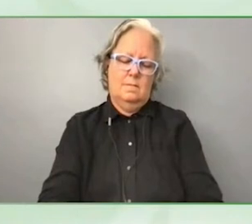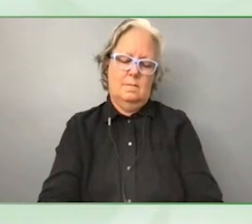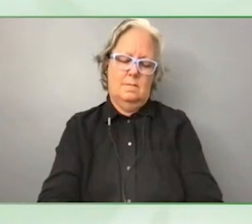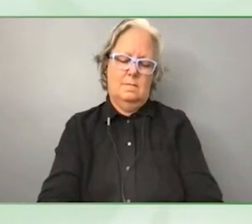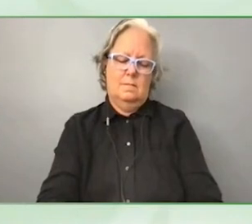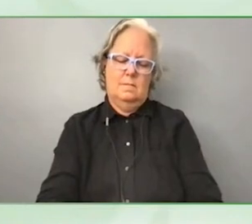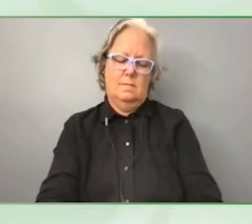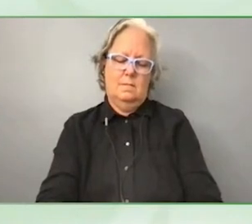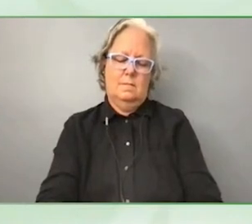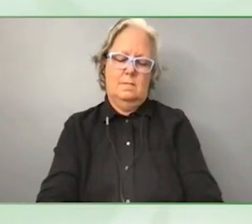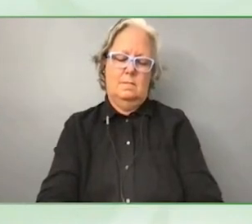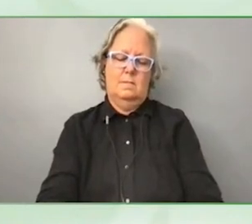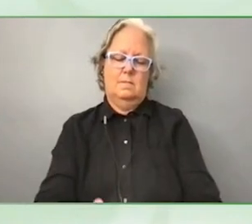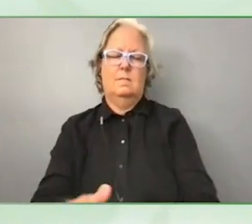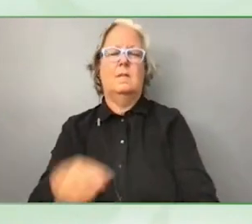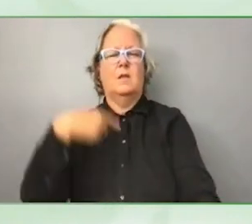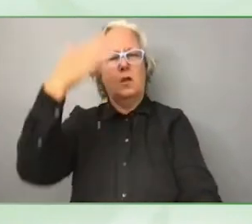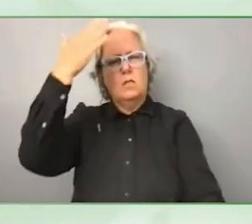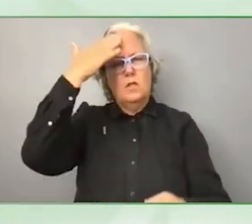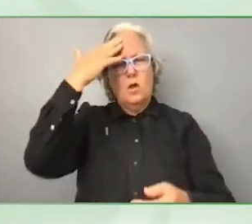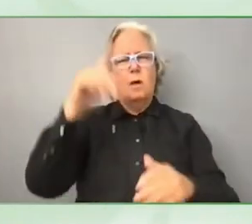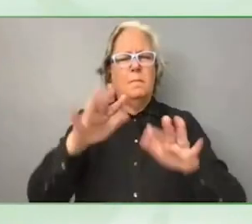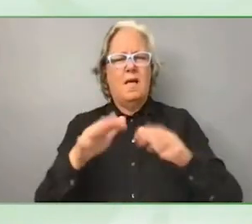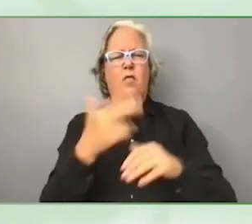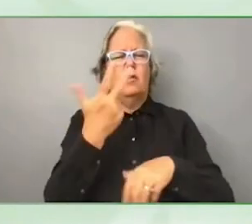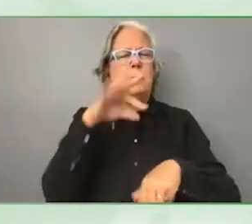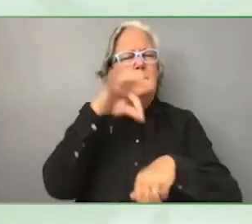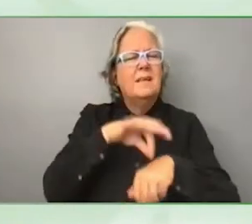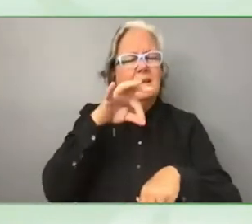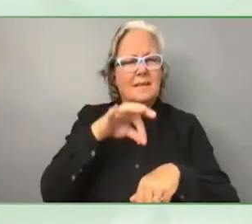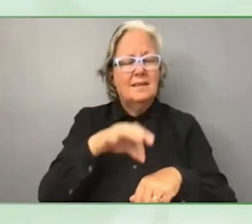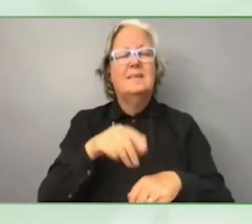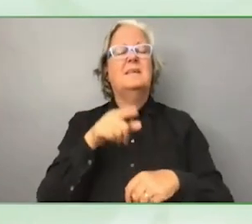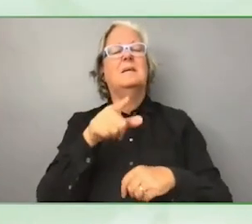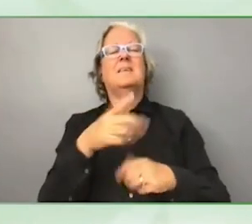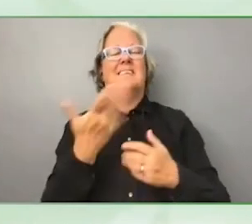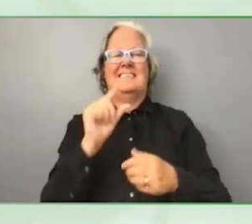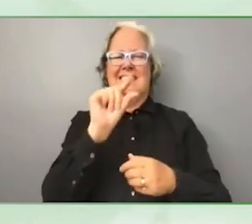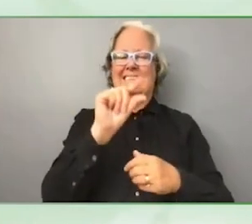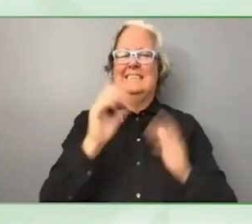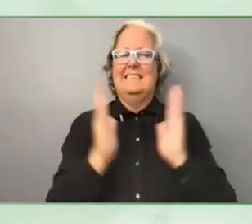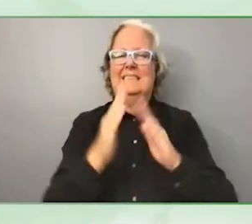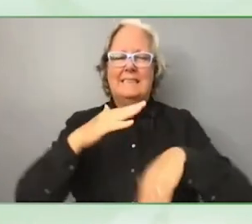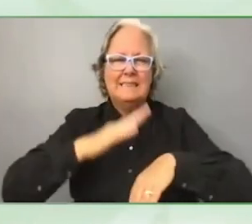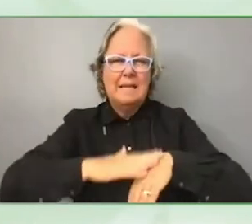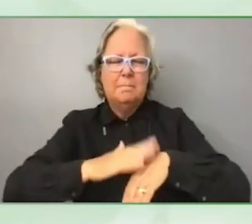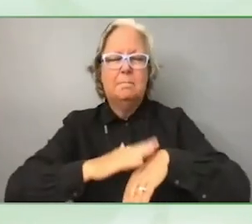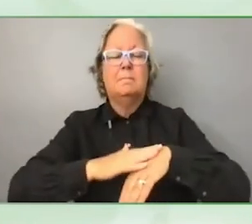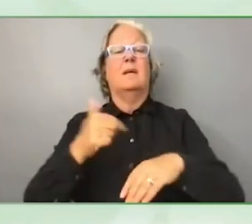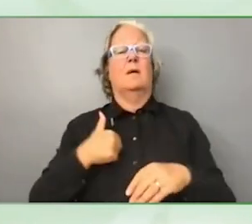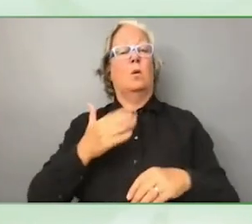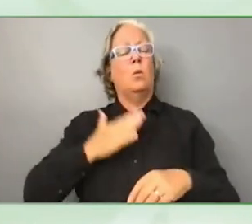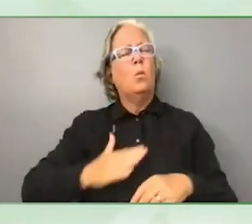I recognise we only have three minutes but I do want to ask if